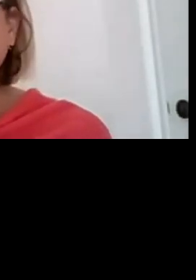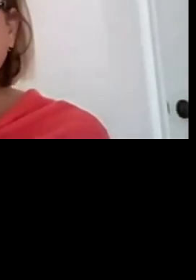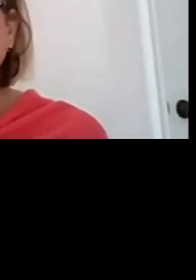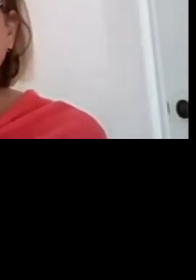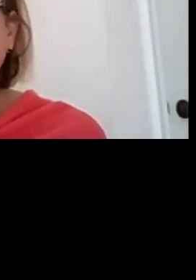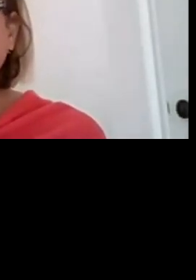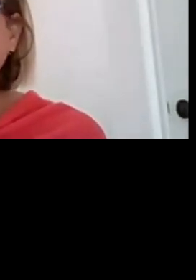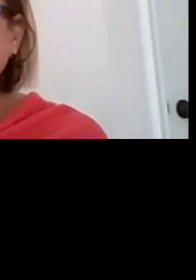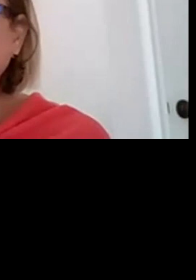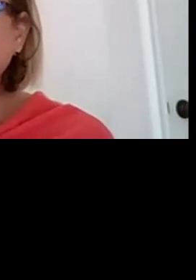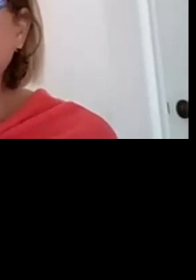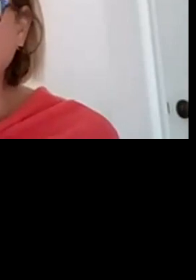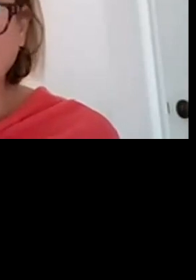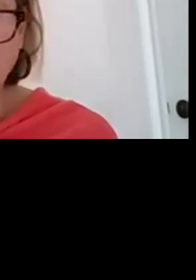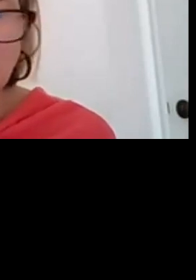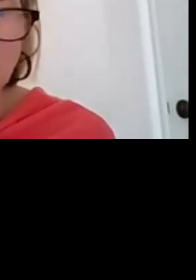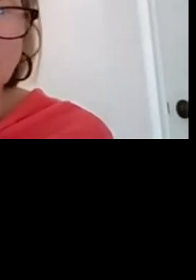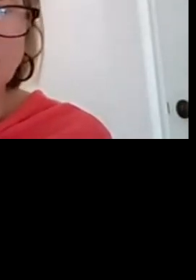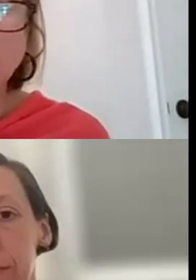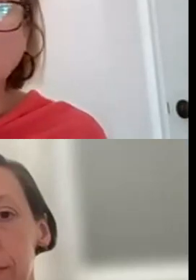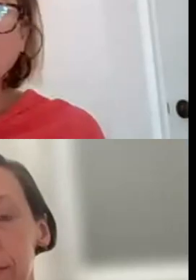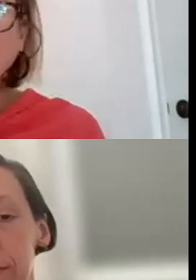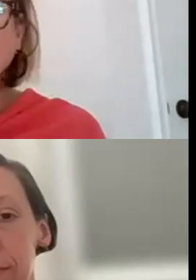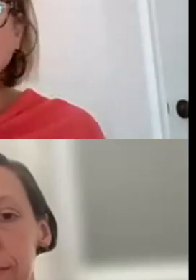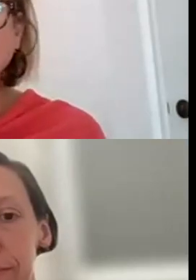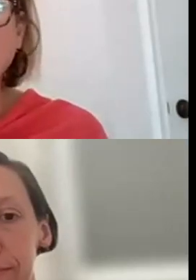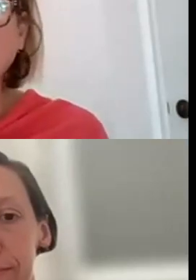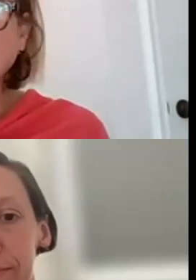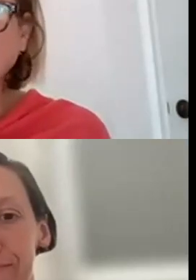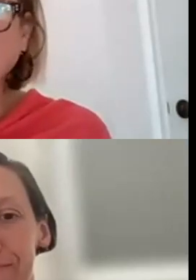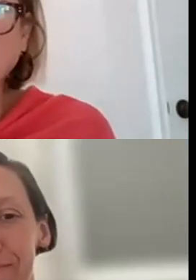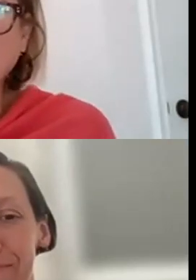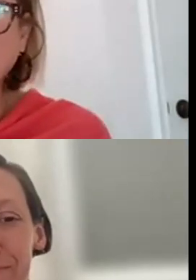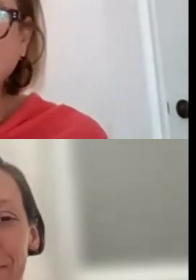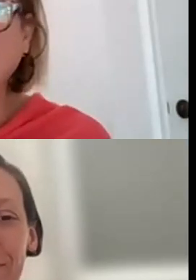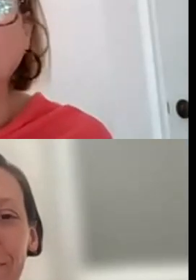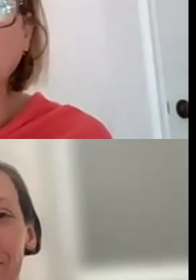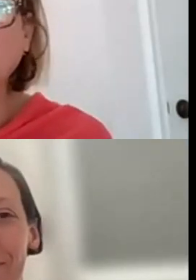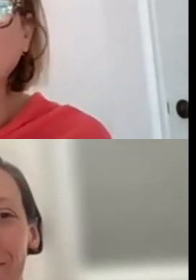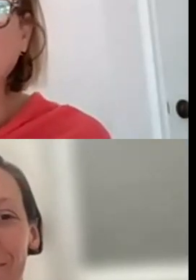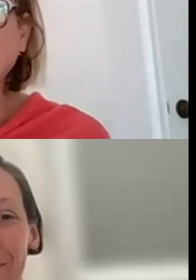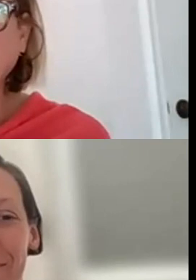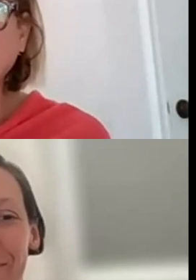TO REACH OUT DIRECTLY TO CONTACT ANY OF US. I THINK WE'LL HAVE ENOUGH TIME BUT THAT'S JUST WHAT WE WANT YOU TO KNOW.